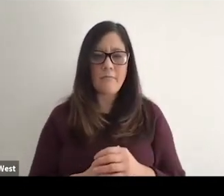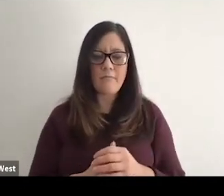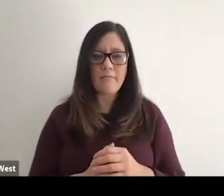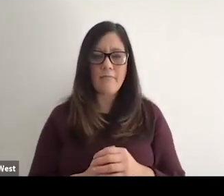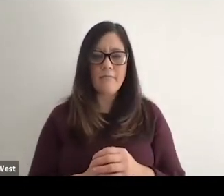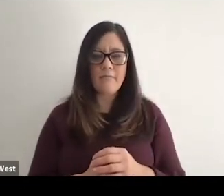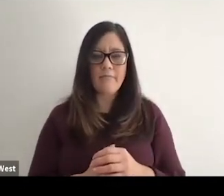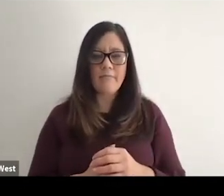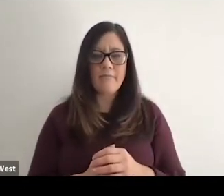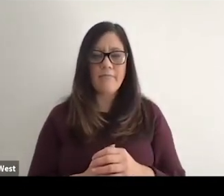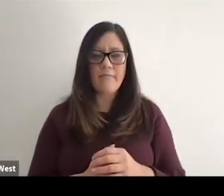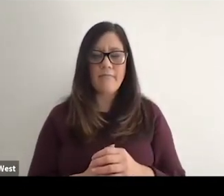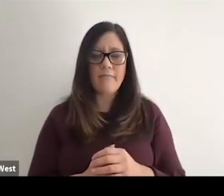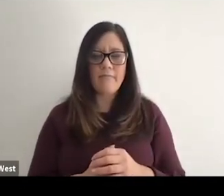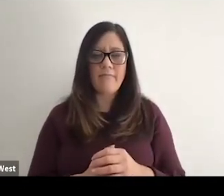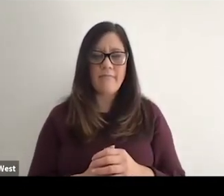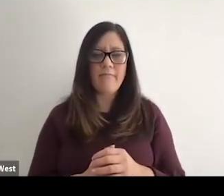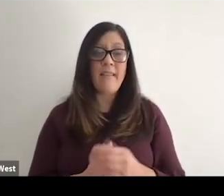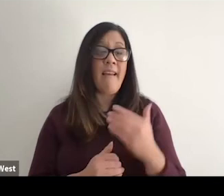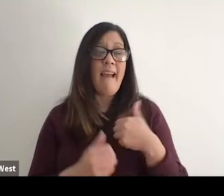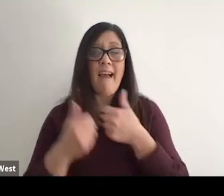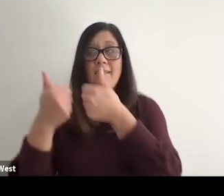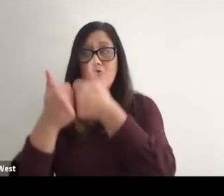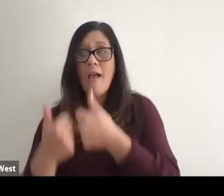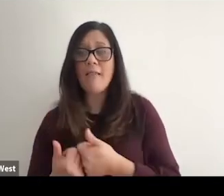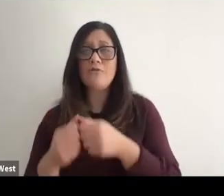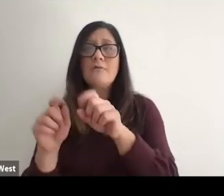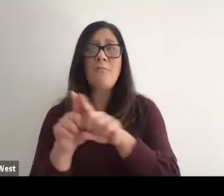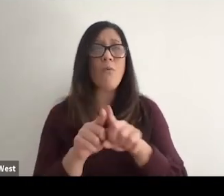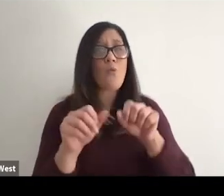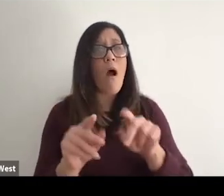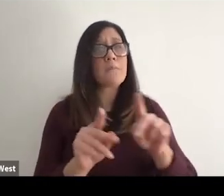You know, I think there are both there. You know there are challenges,